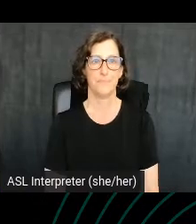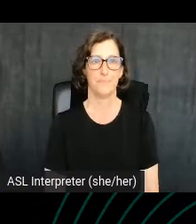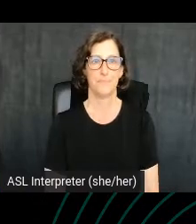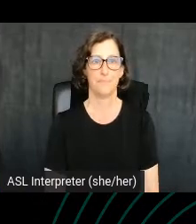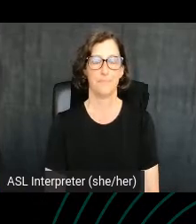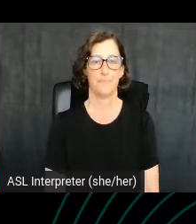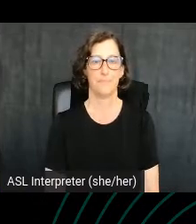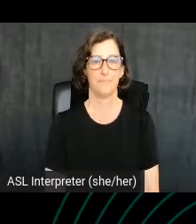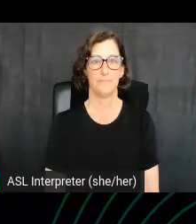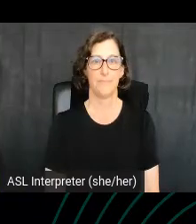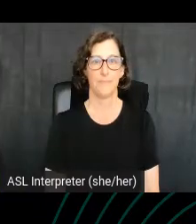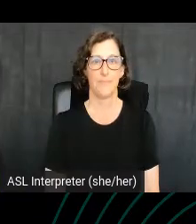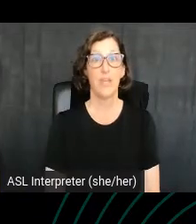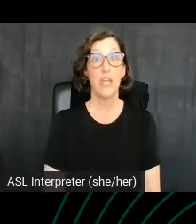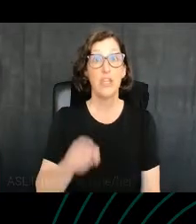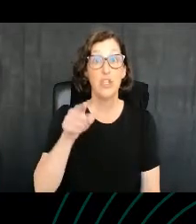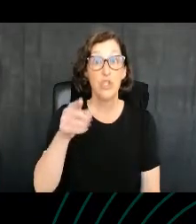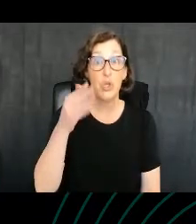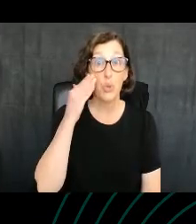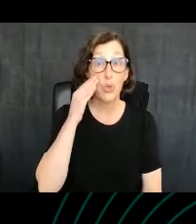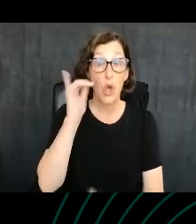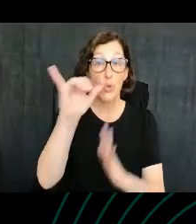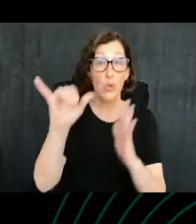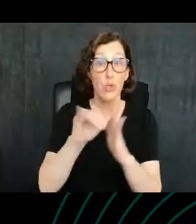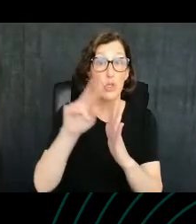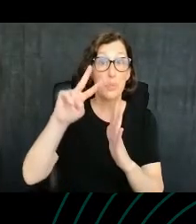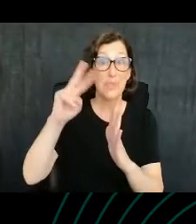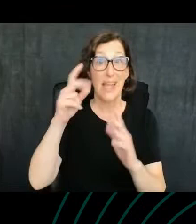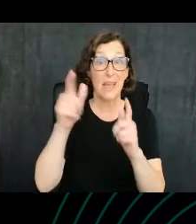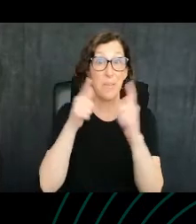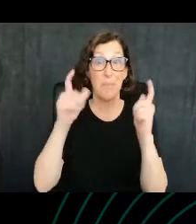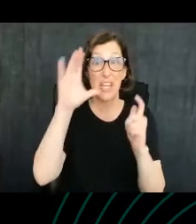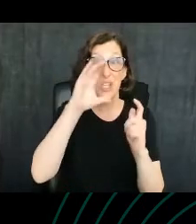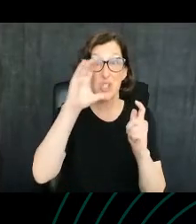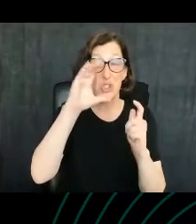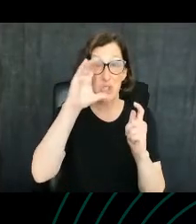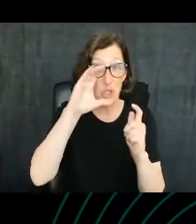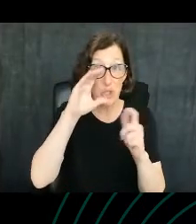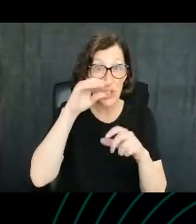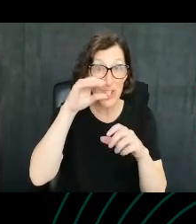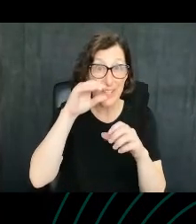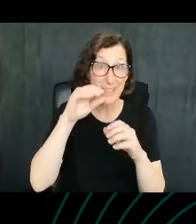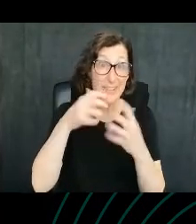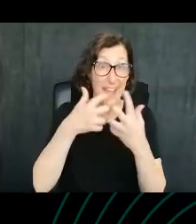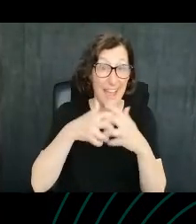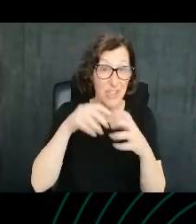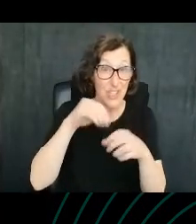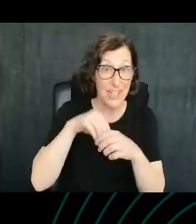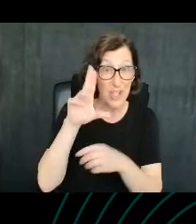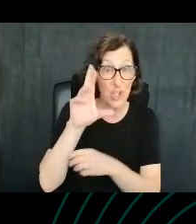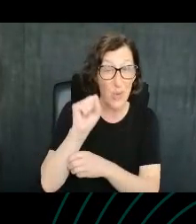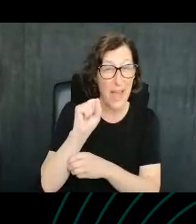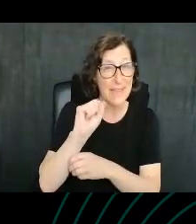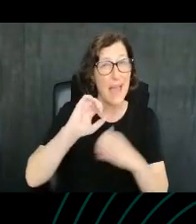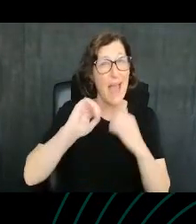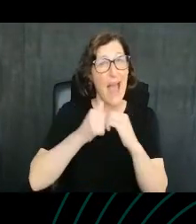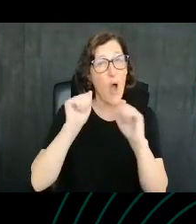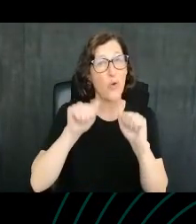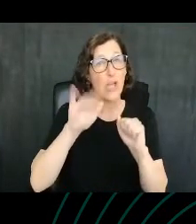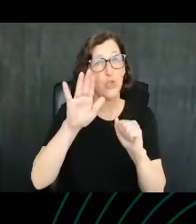Did you know that YouTube is the second biggest search engine in the US? So what can you do to bring your organization's videos to the top of